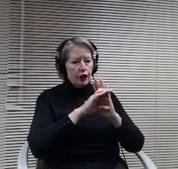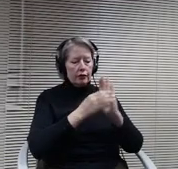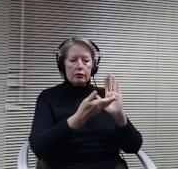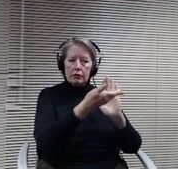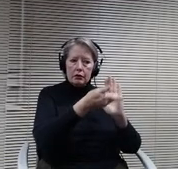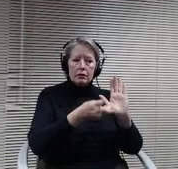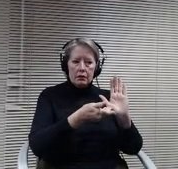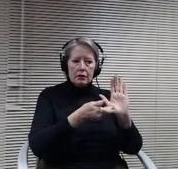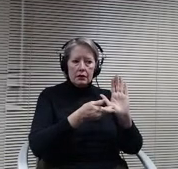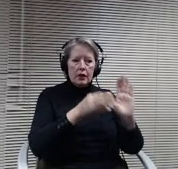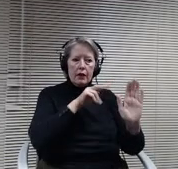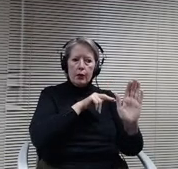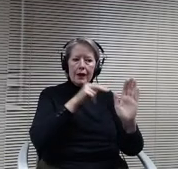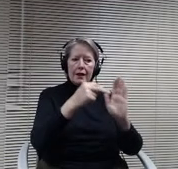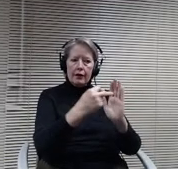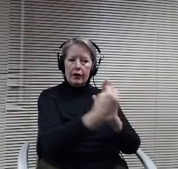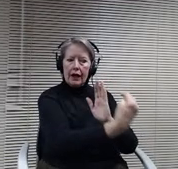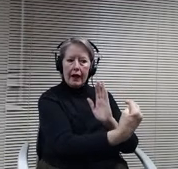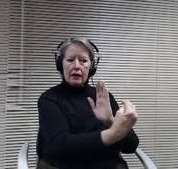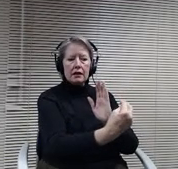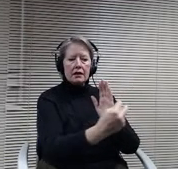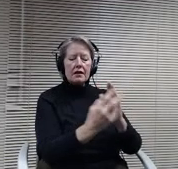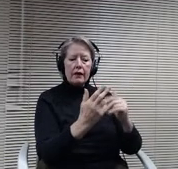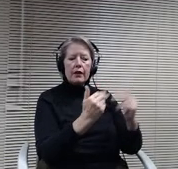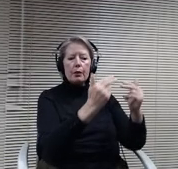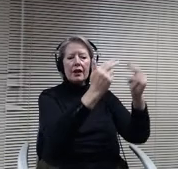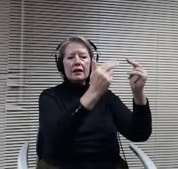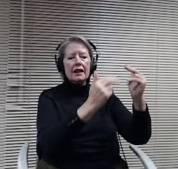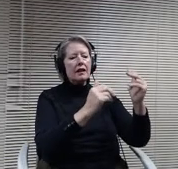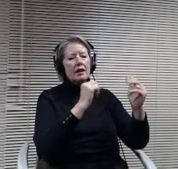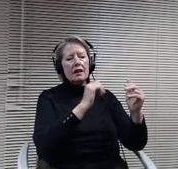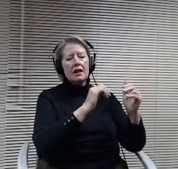there as much as we might want to see later, but Mr